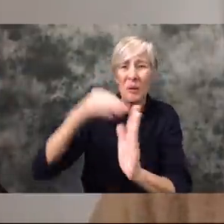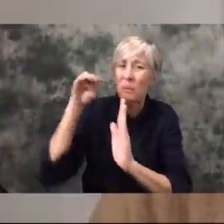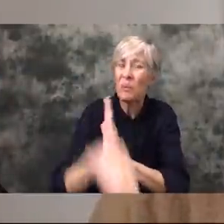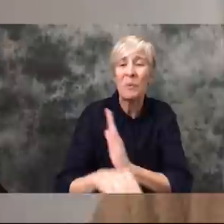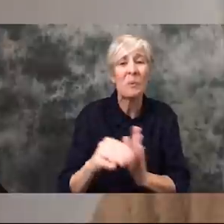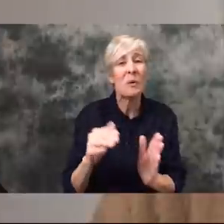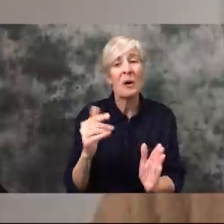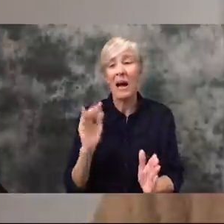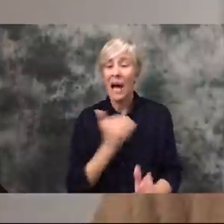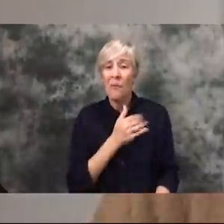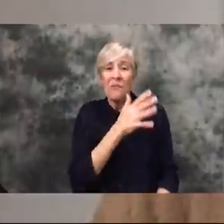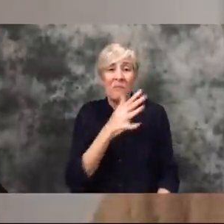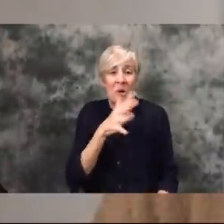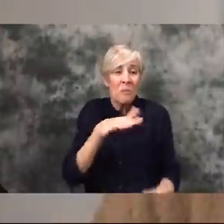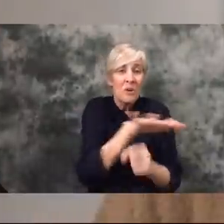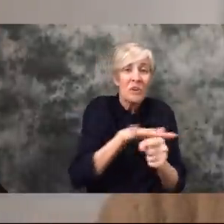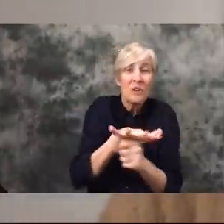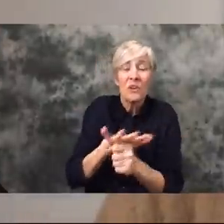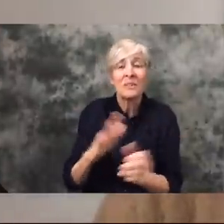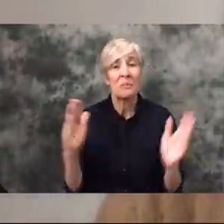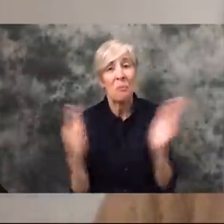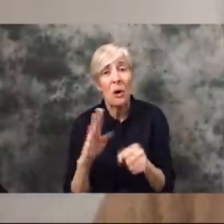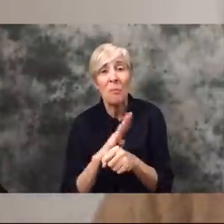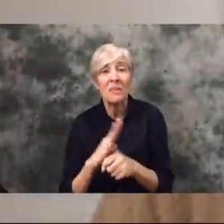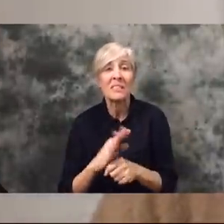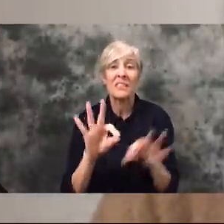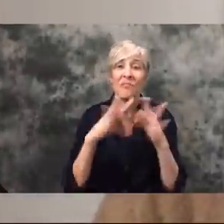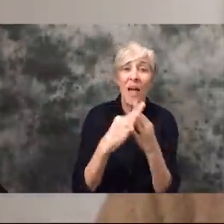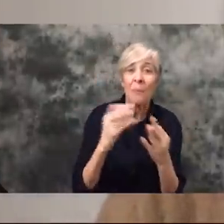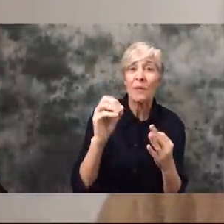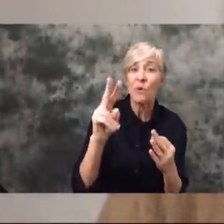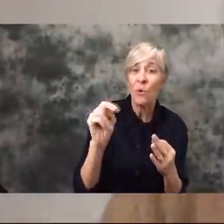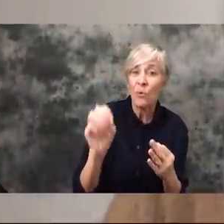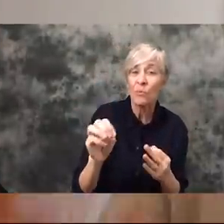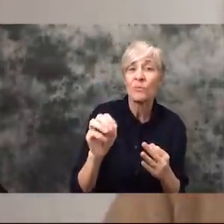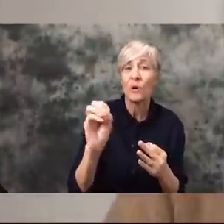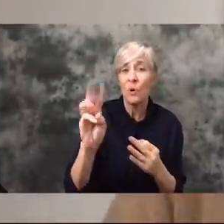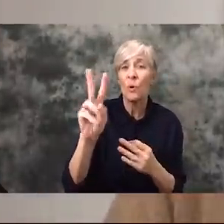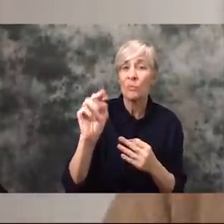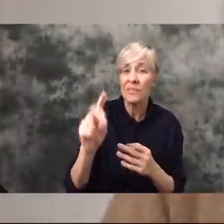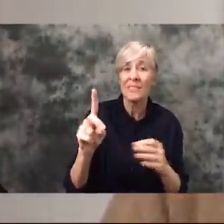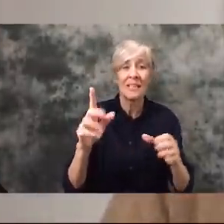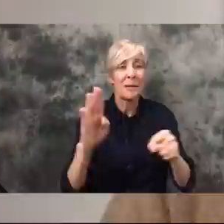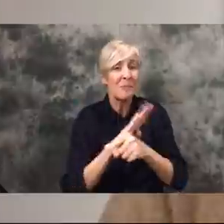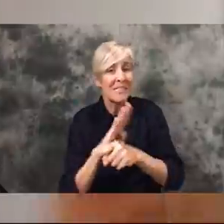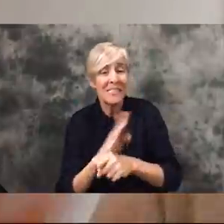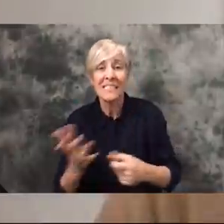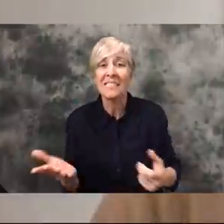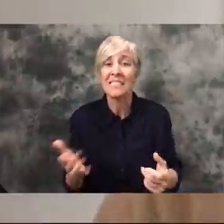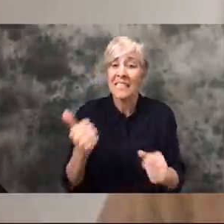small businesses, family-owned businesses, and essentially everyone at this time is